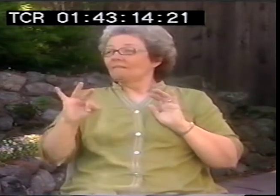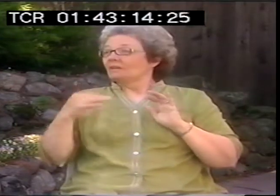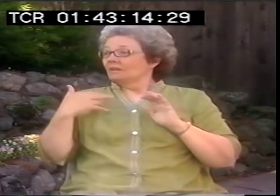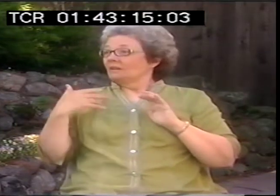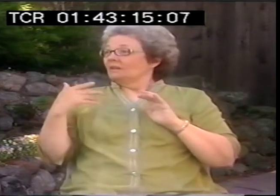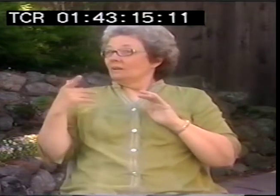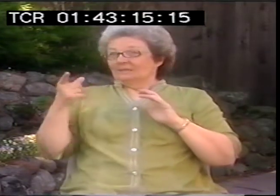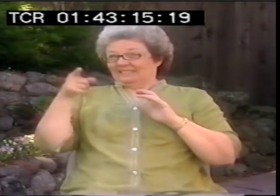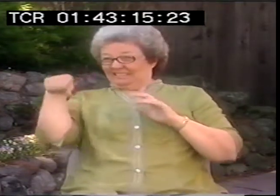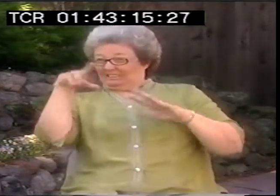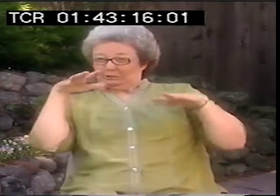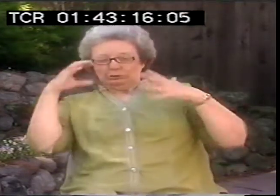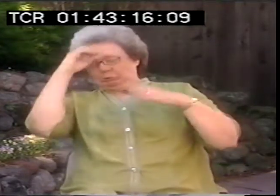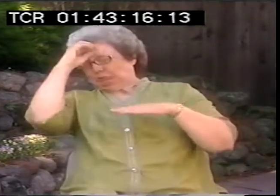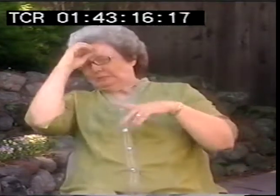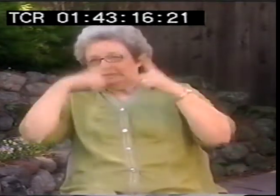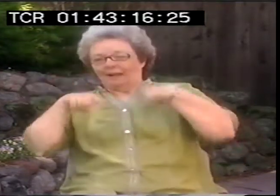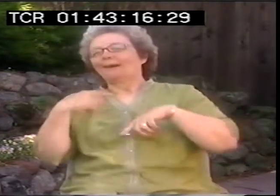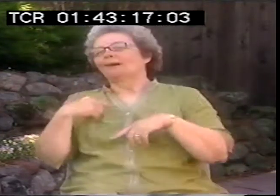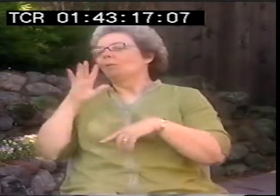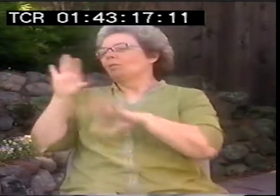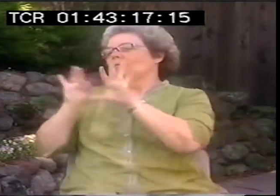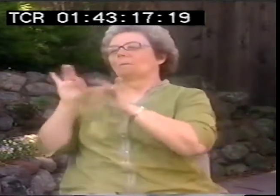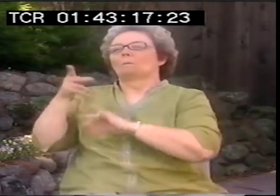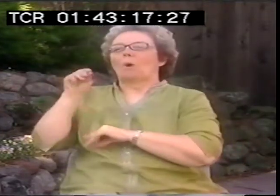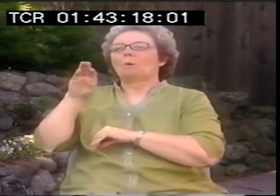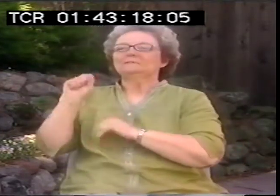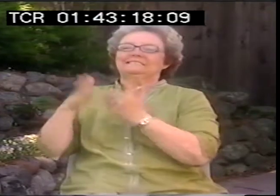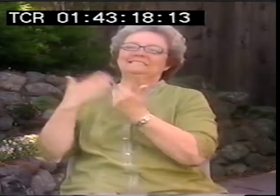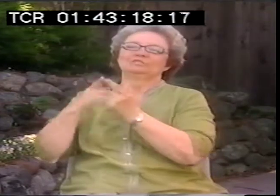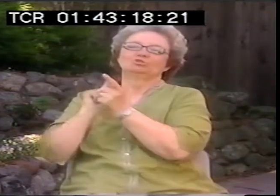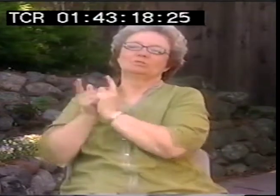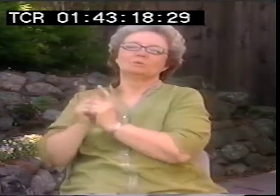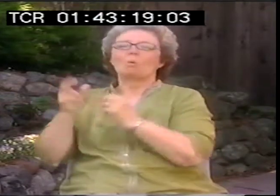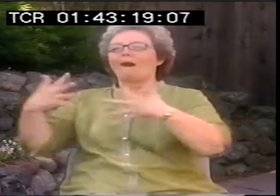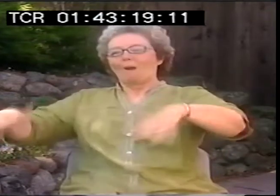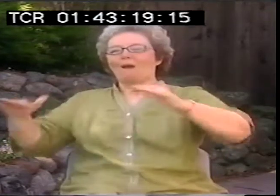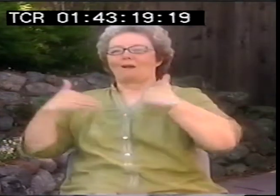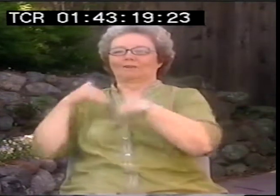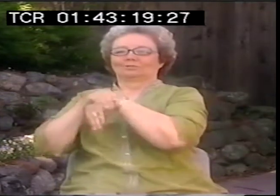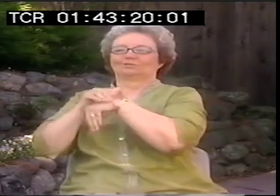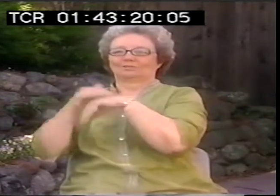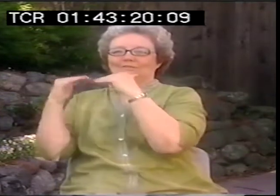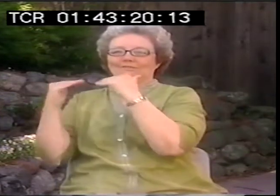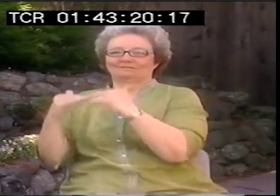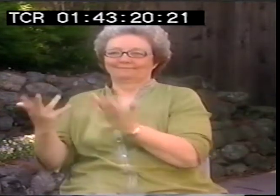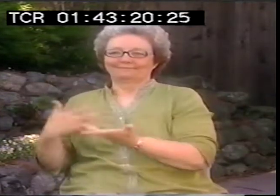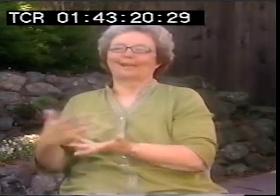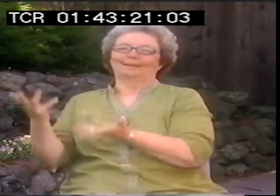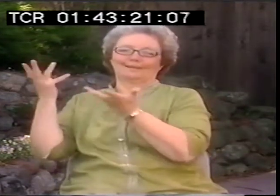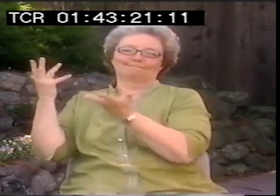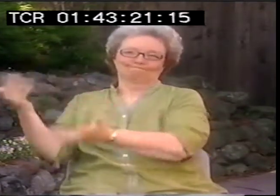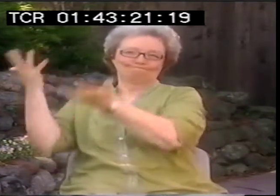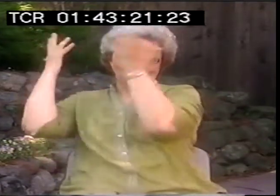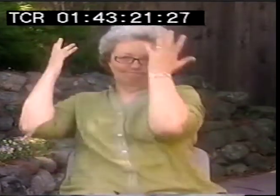If they don't know any sign at all, I'll just pick really easy poems that are easy to translate and easy to perform and easy for them to understand just